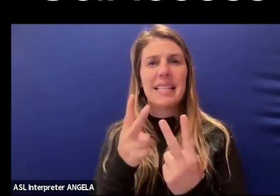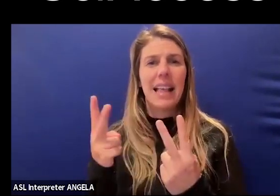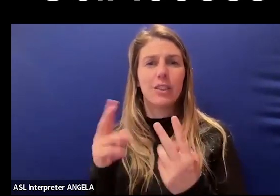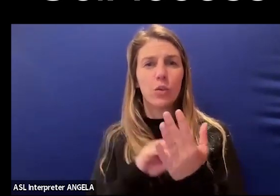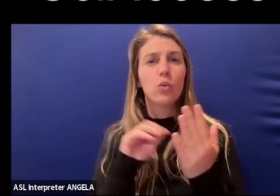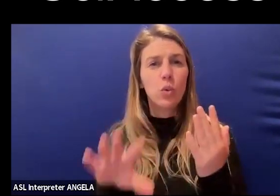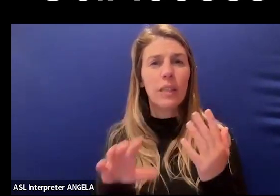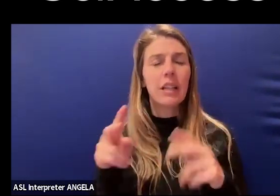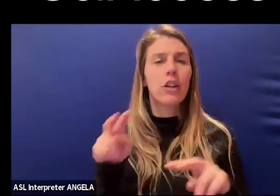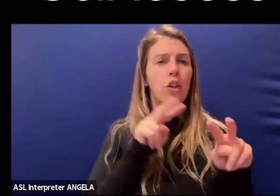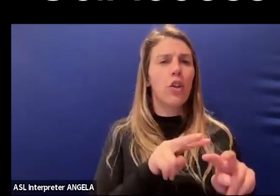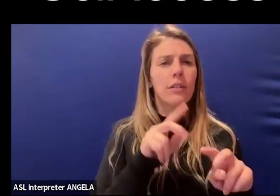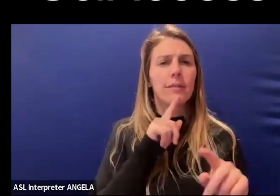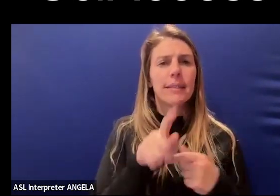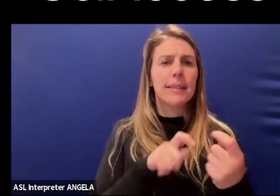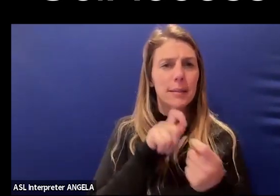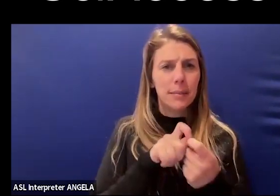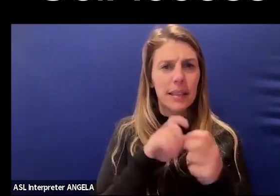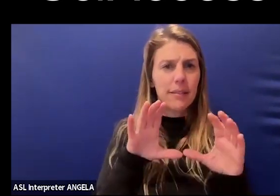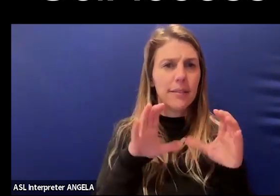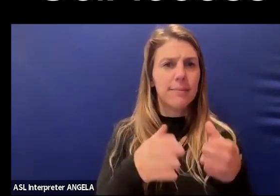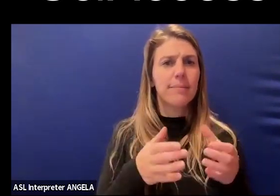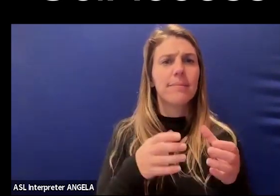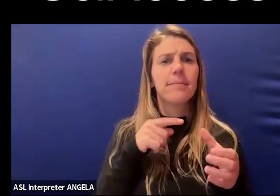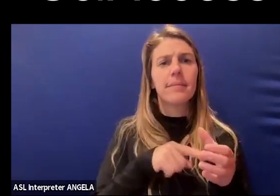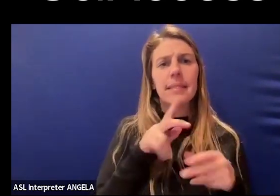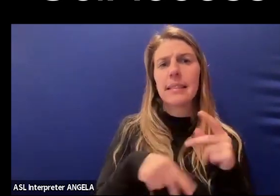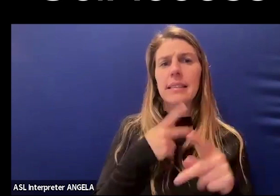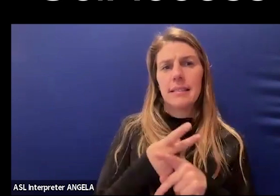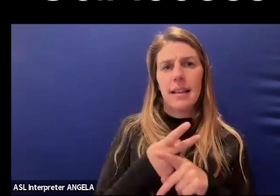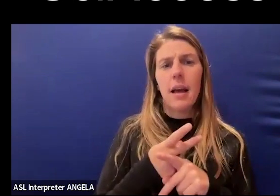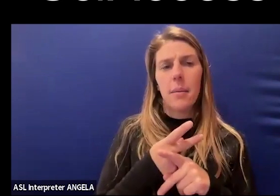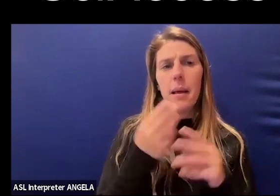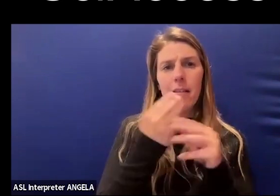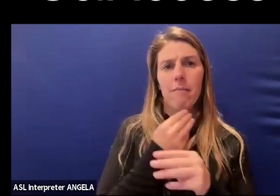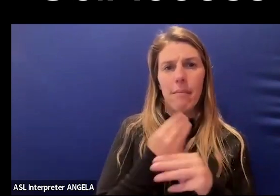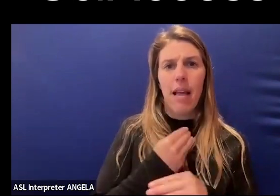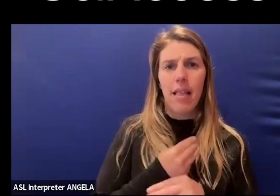and looking at a very specific type of mathematical language